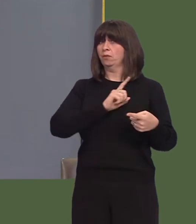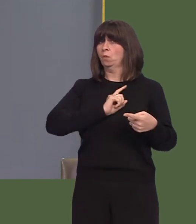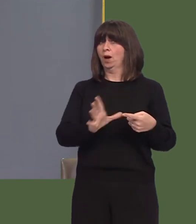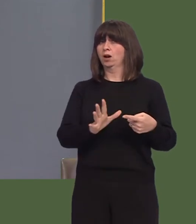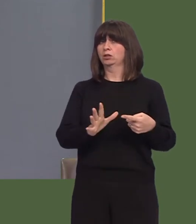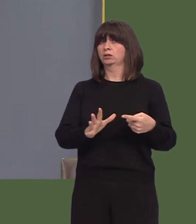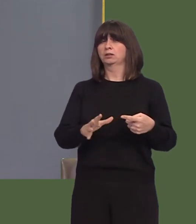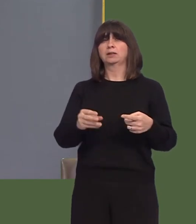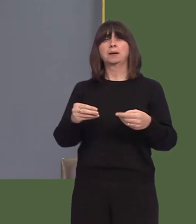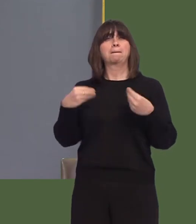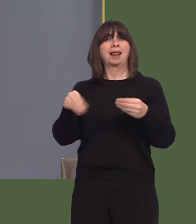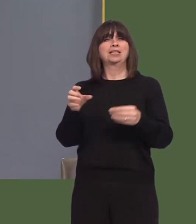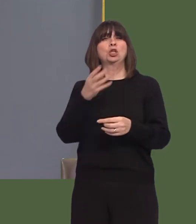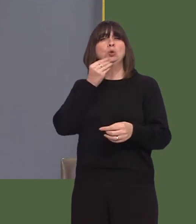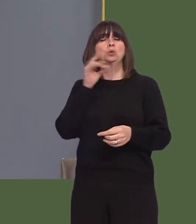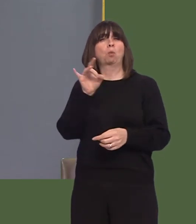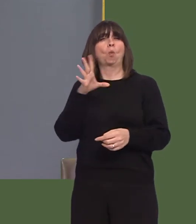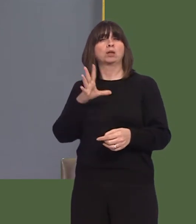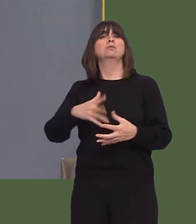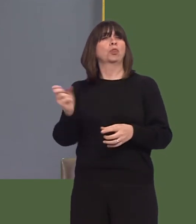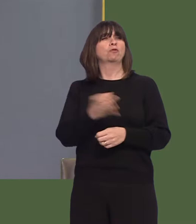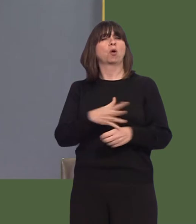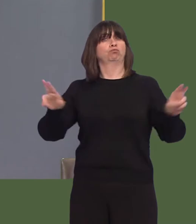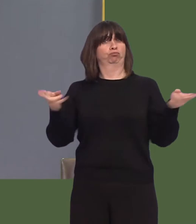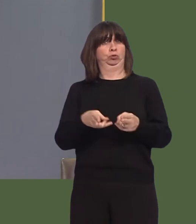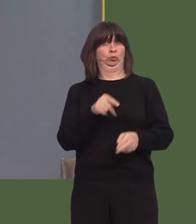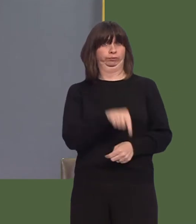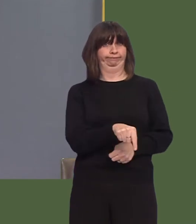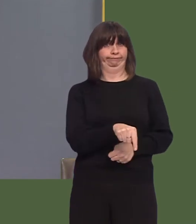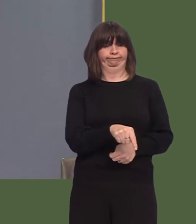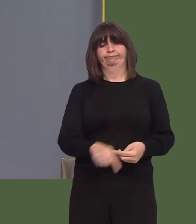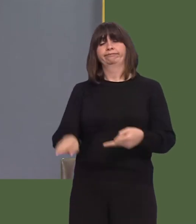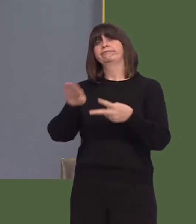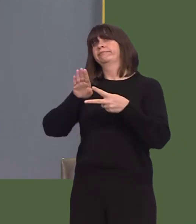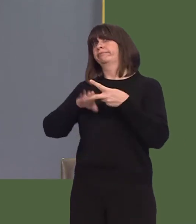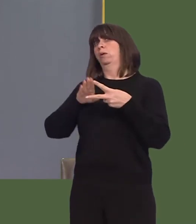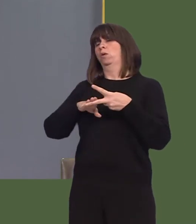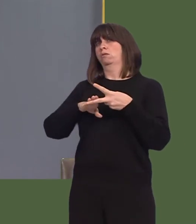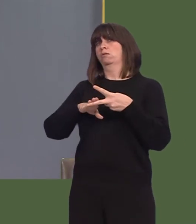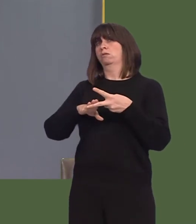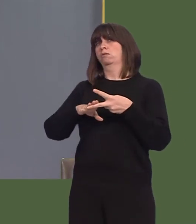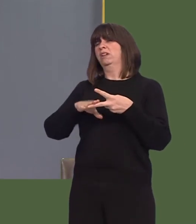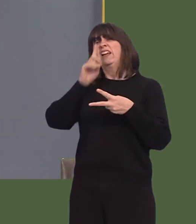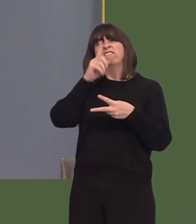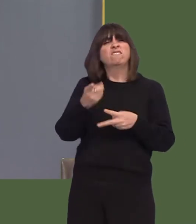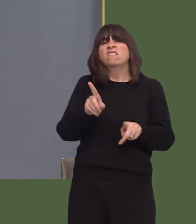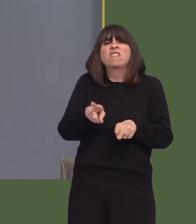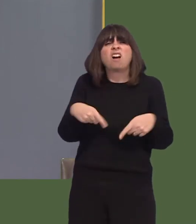the amount of single-use plastic in the very first place; and secondly, where that's not